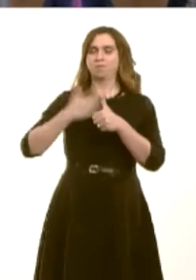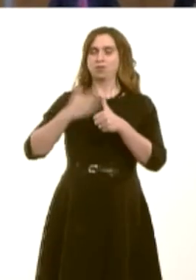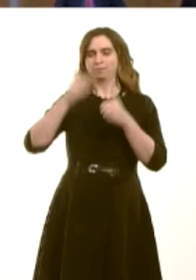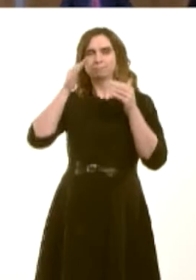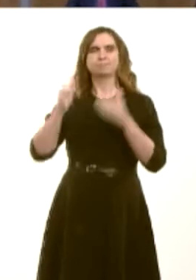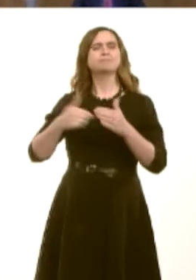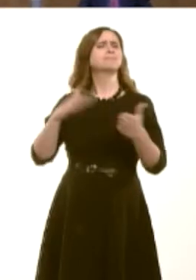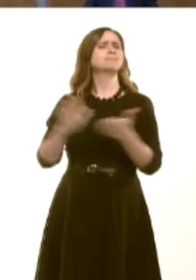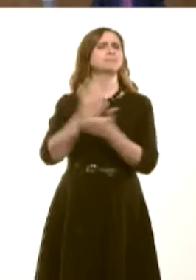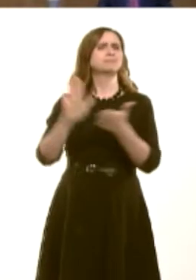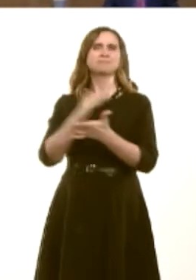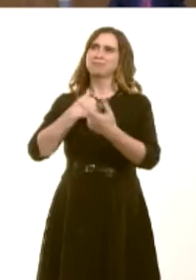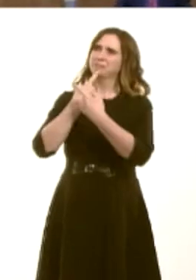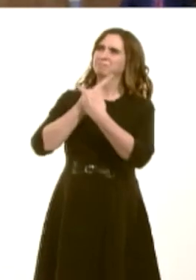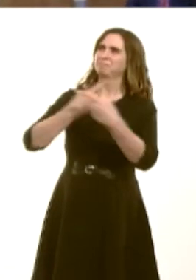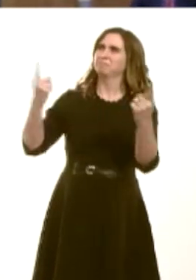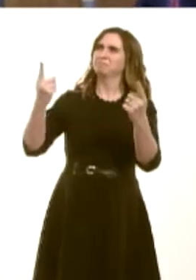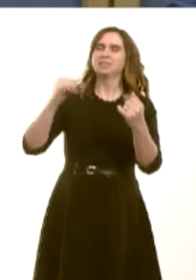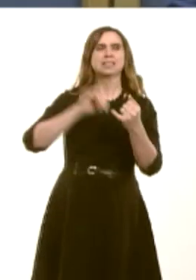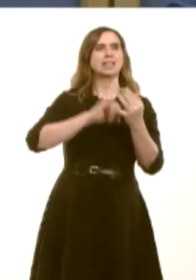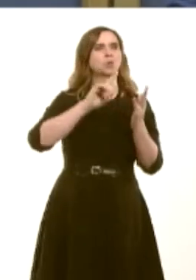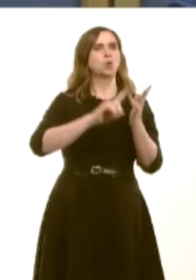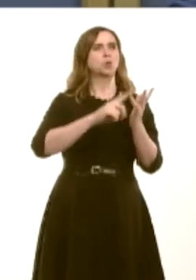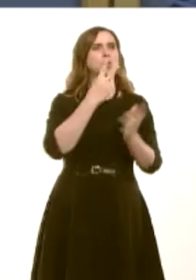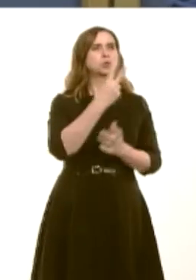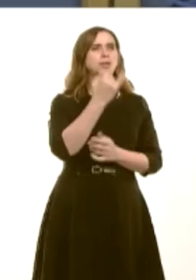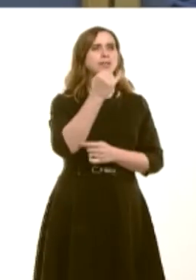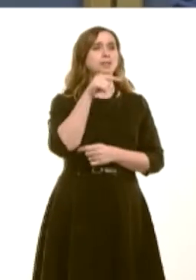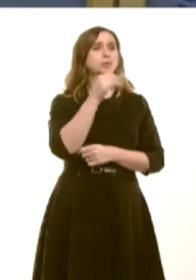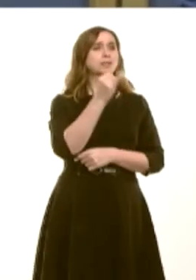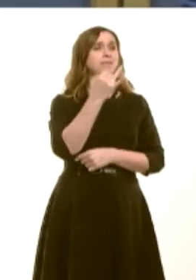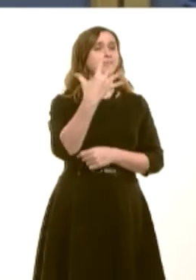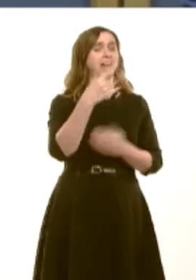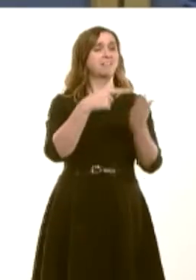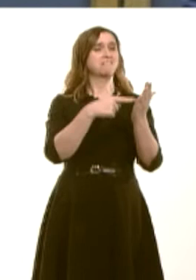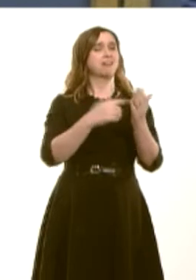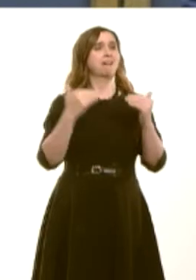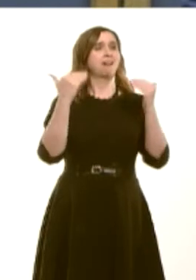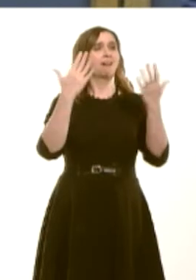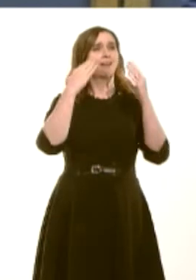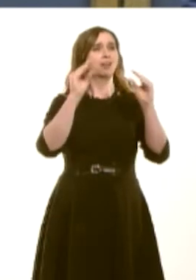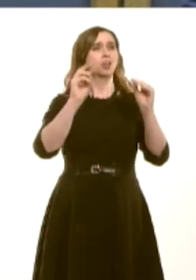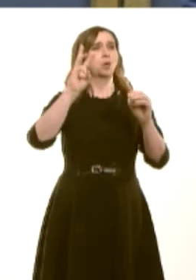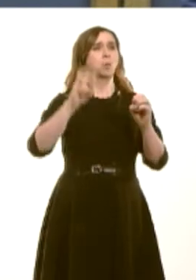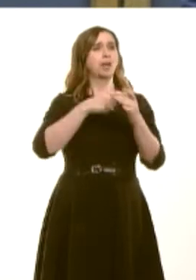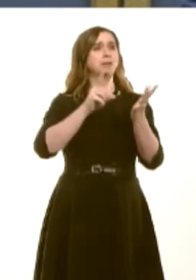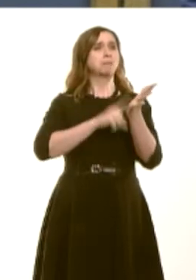me great pleasure to announce that, in accordance with Standing Order 26.75, the Higher Education (Wales) Bill was given Royal Assent on 12 March.